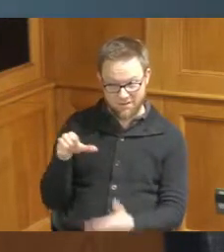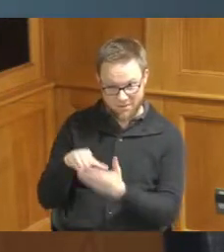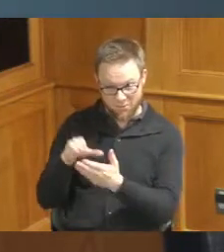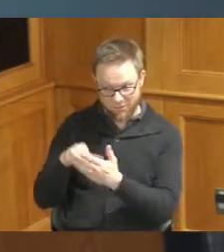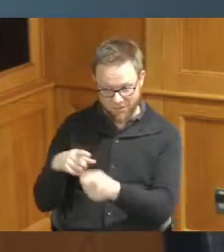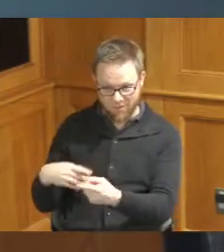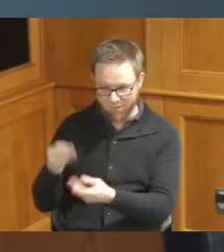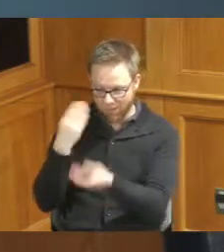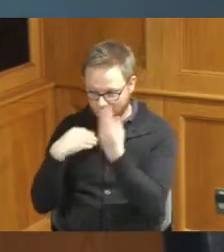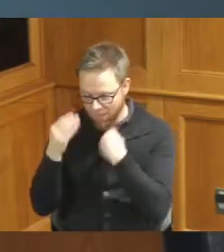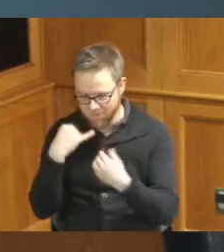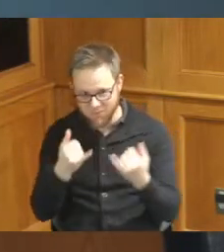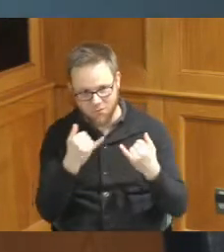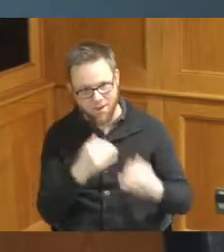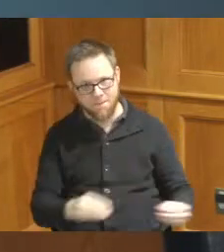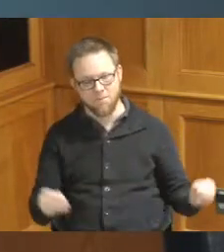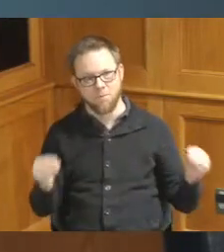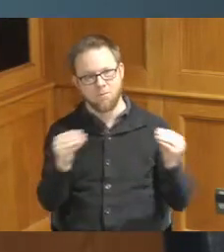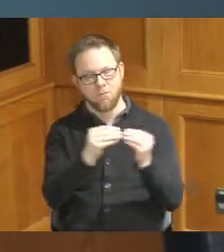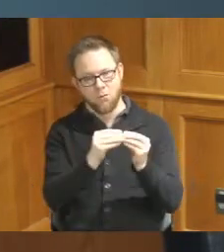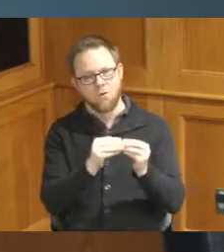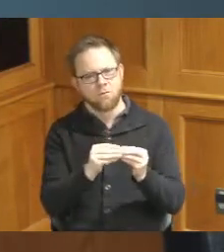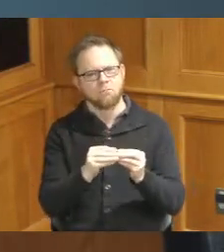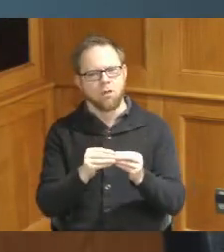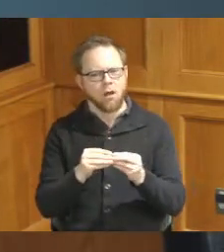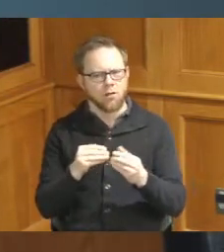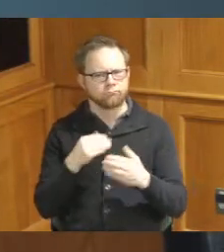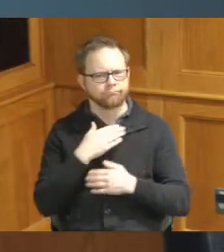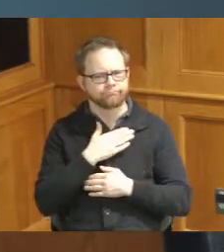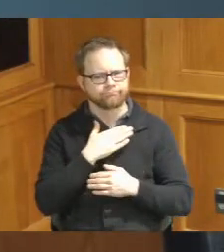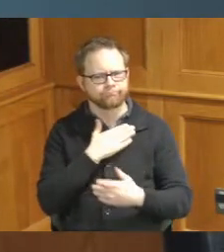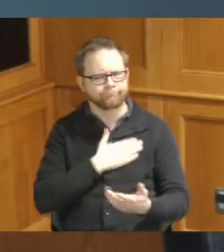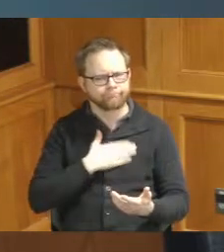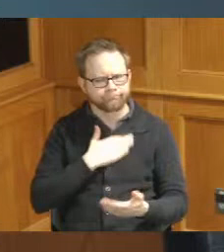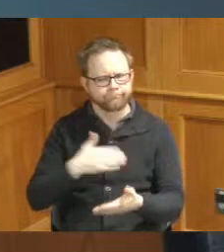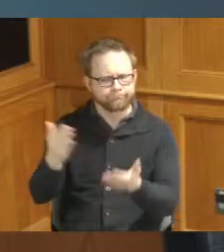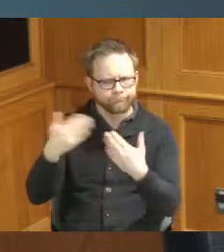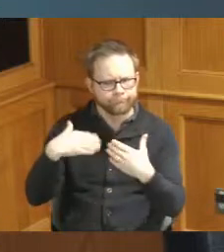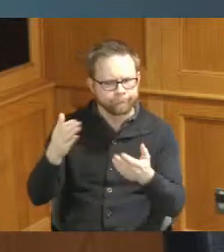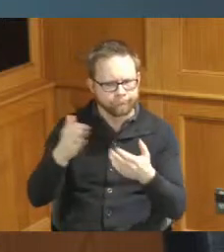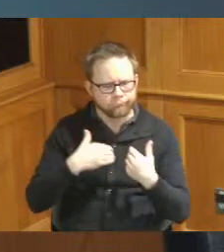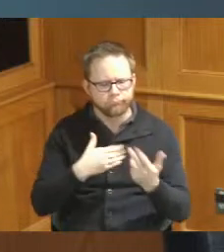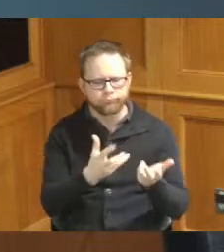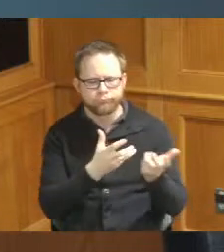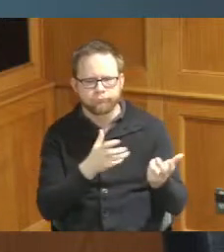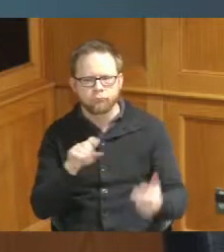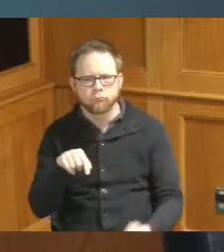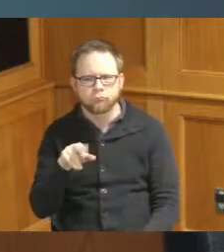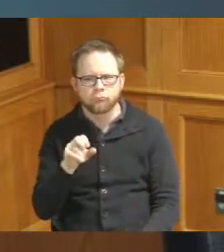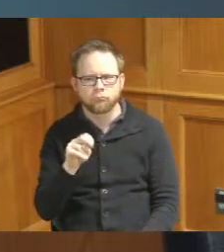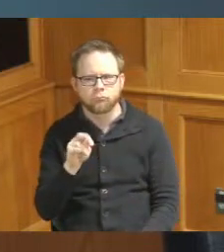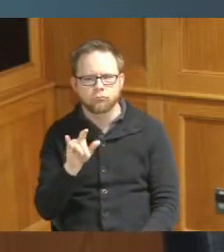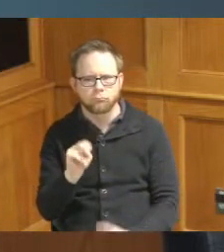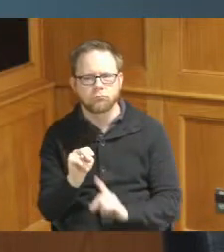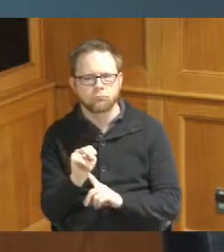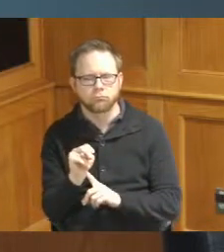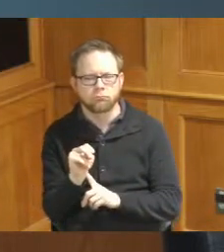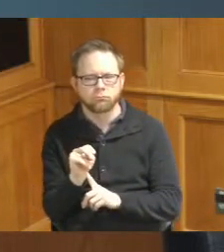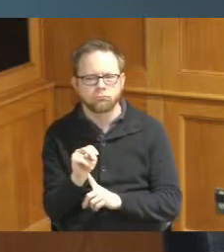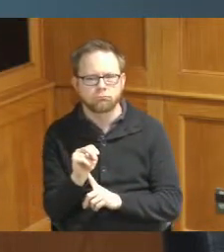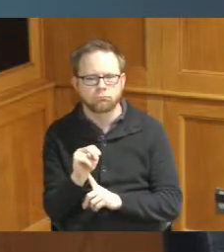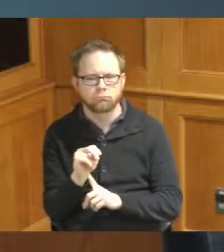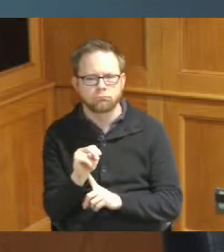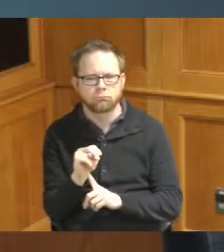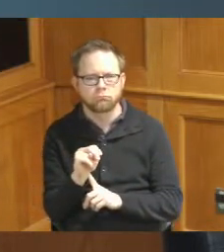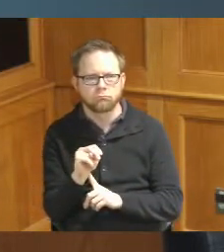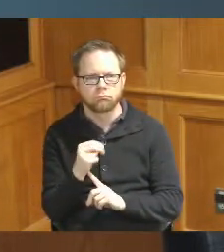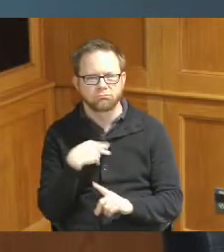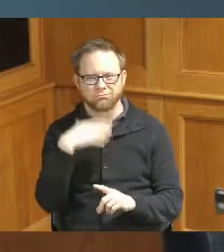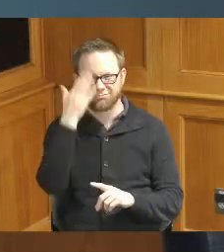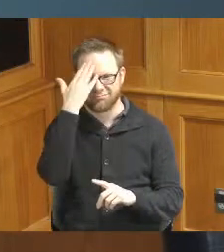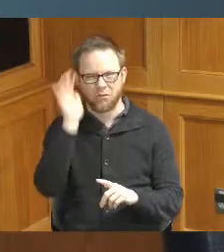have some more cake but please stop by and speak with Quentin and I know that this is we always in